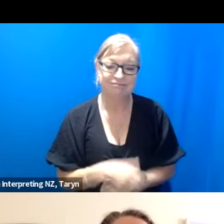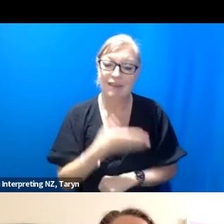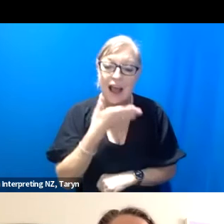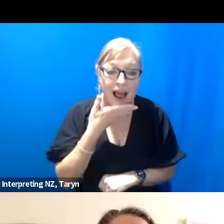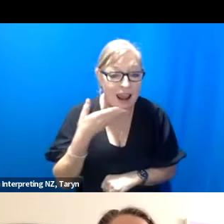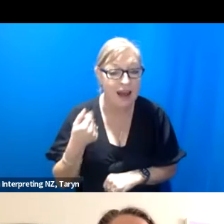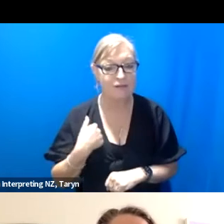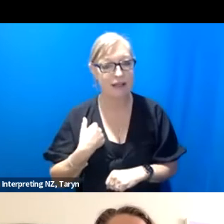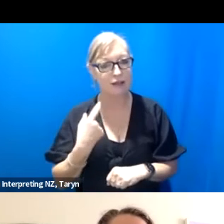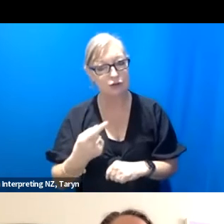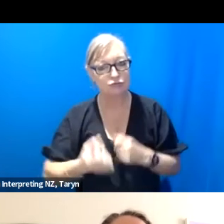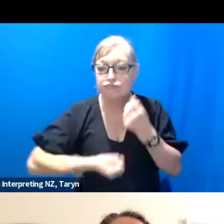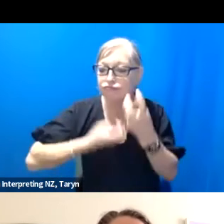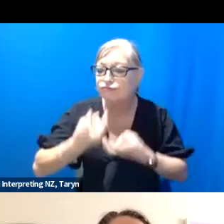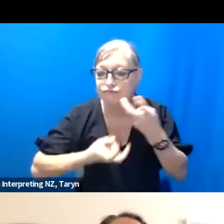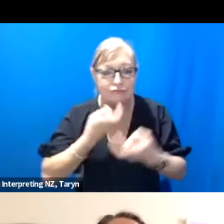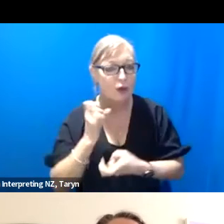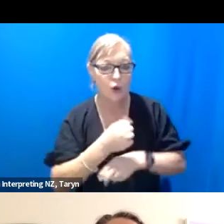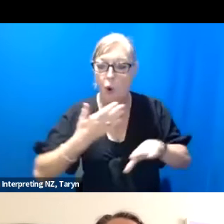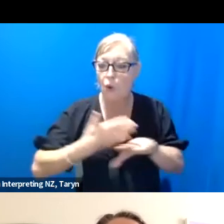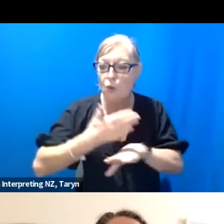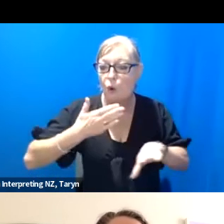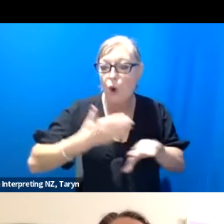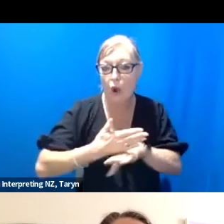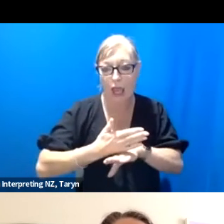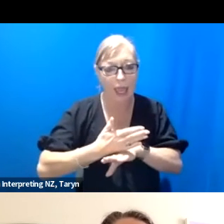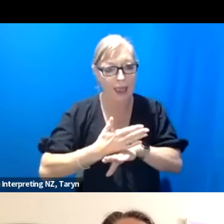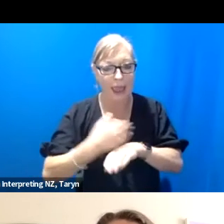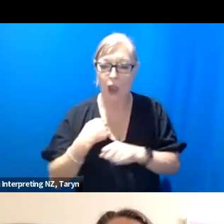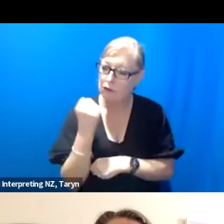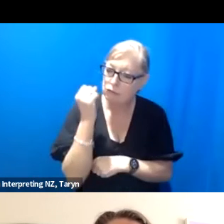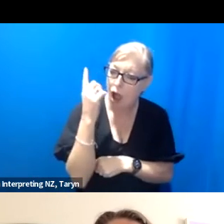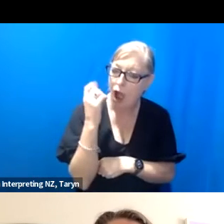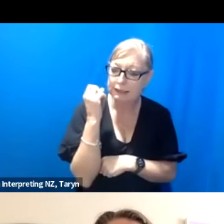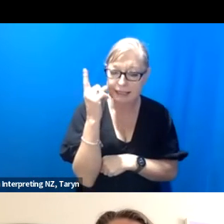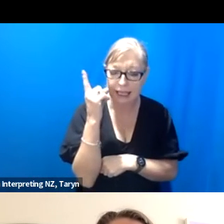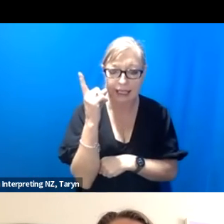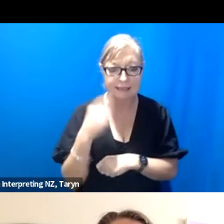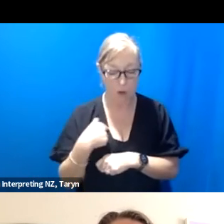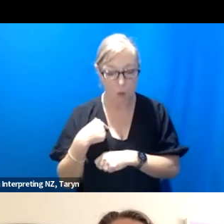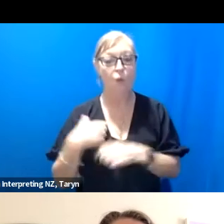unpack some of your working practices and your ideas, and it's given me a lot to think about,